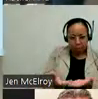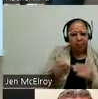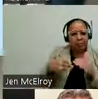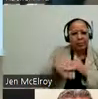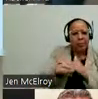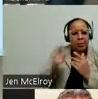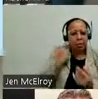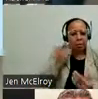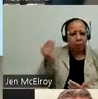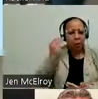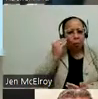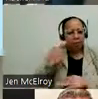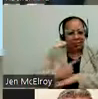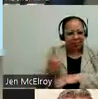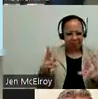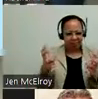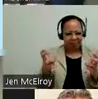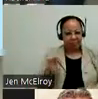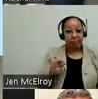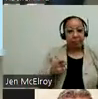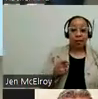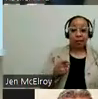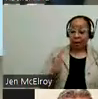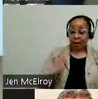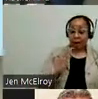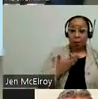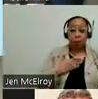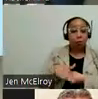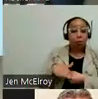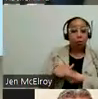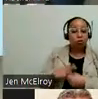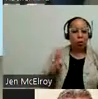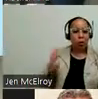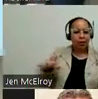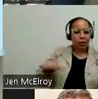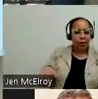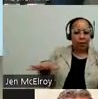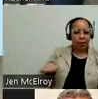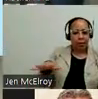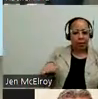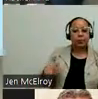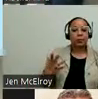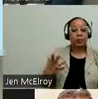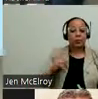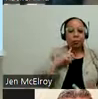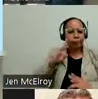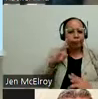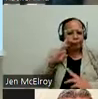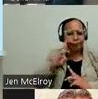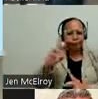Accessibility Awareness Day. And we had this in our location at the